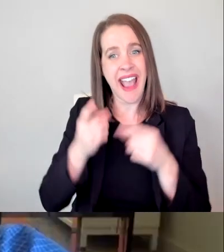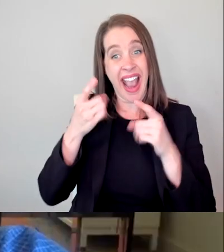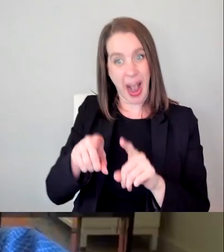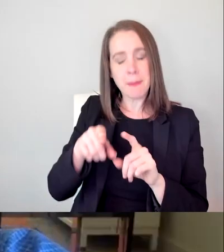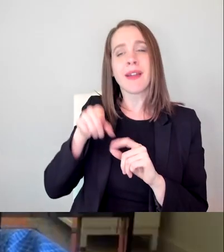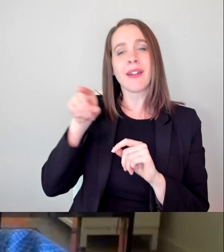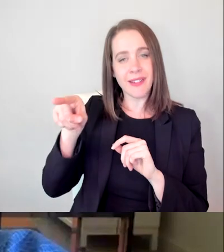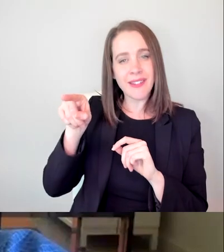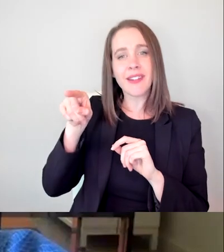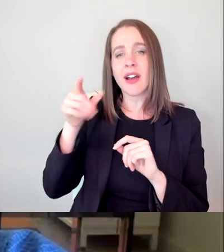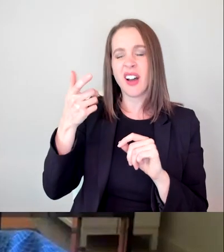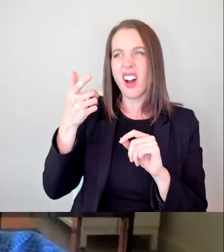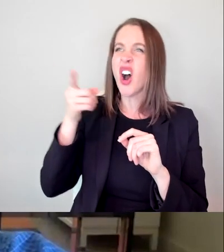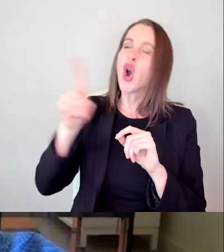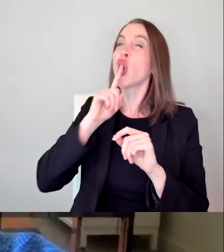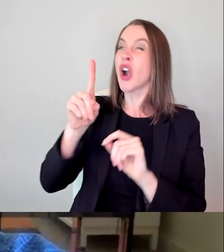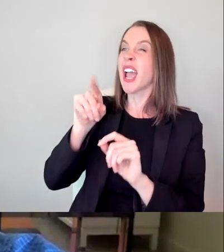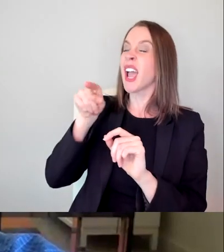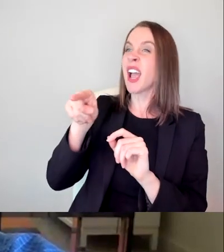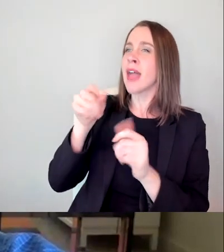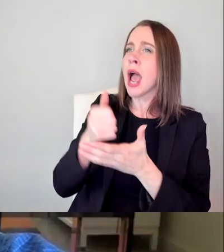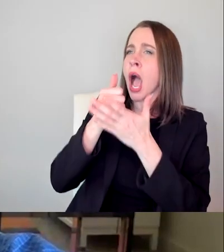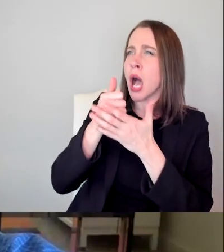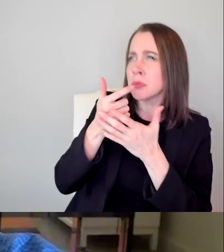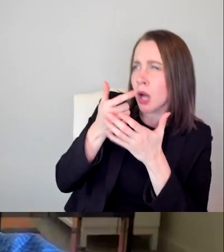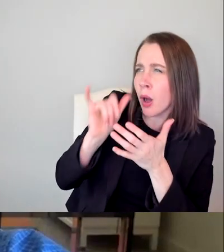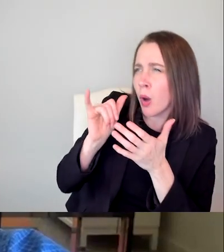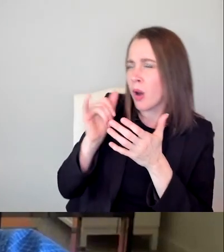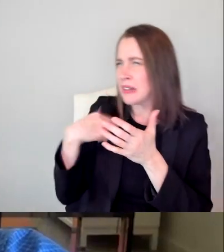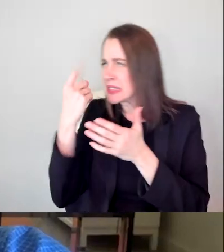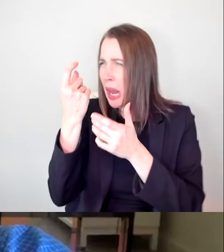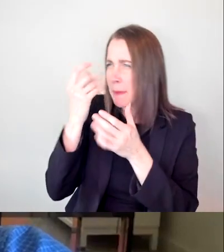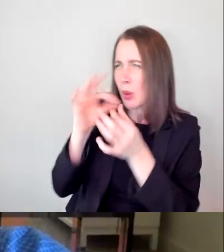It filled in a lot of the blanks for the tropes around disability.